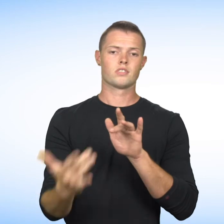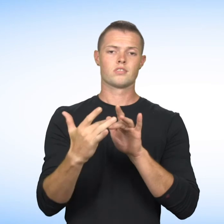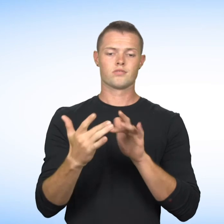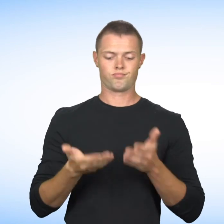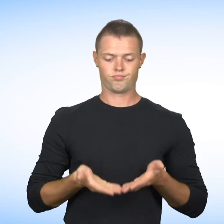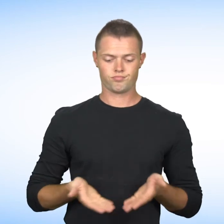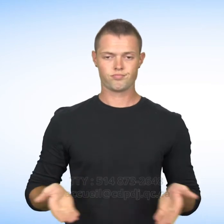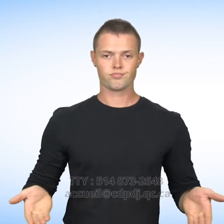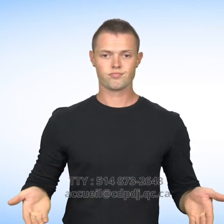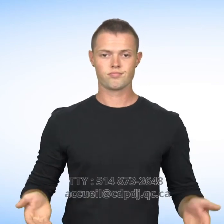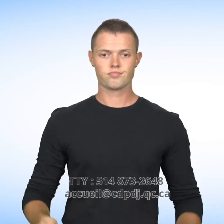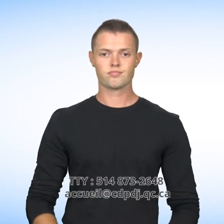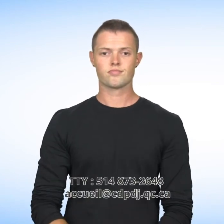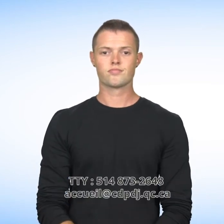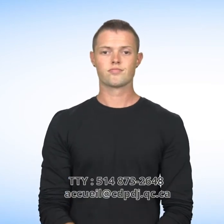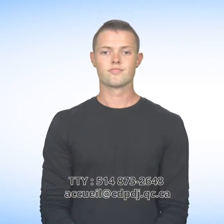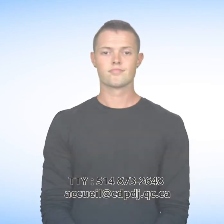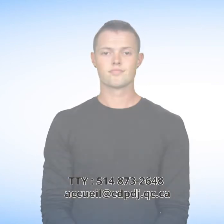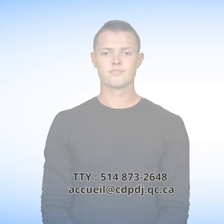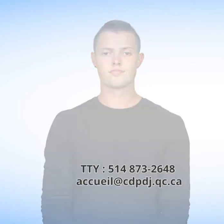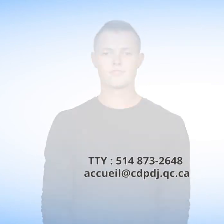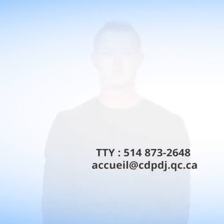Contact us by TTY : 514 873-2648